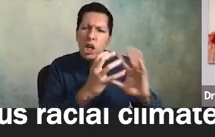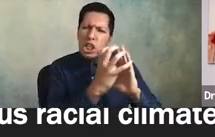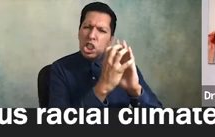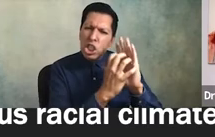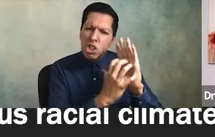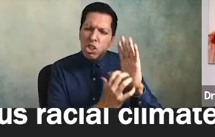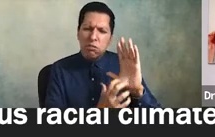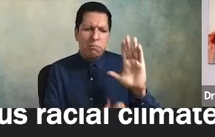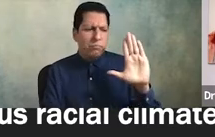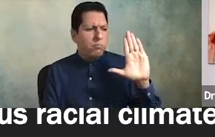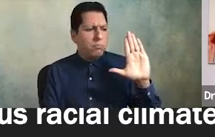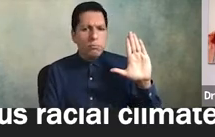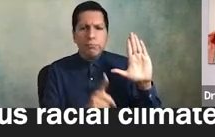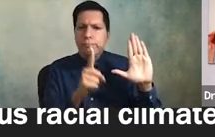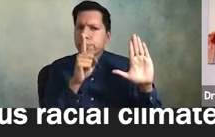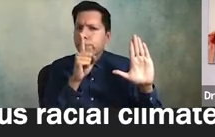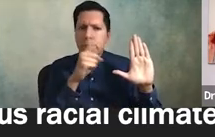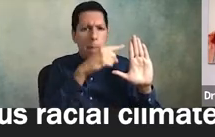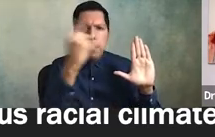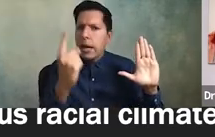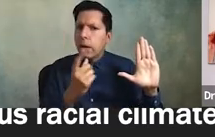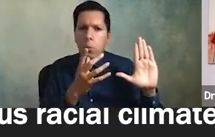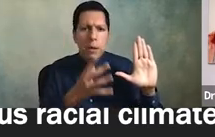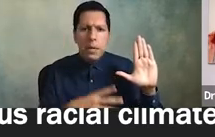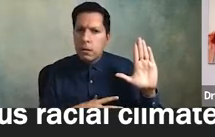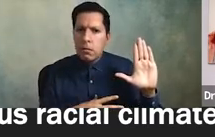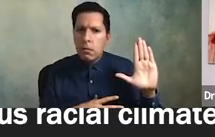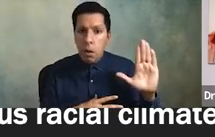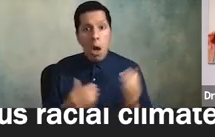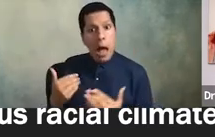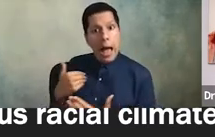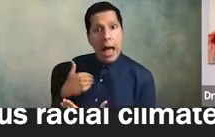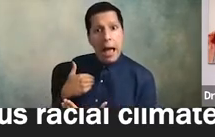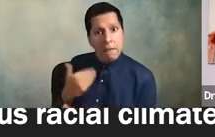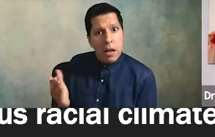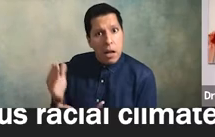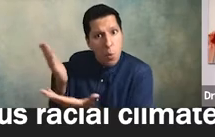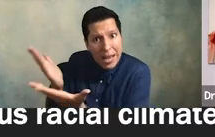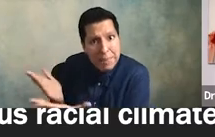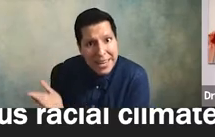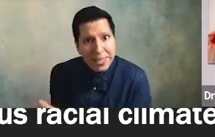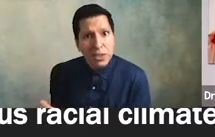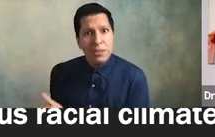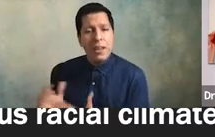it says nothing about black women there's a whole set of recommendations on how to improve student